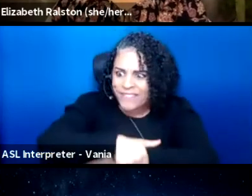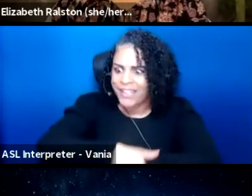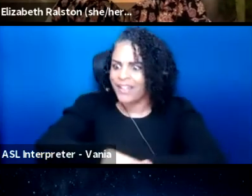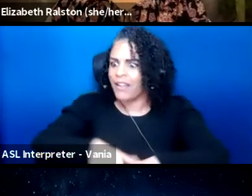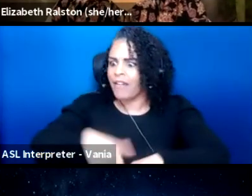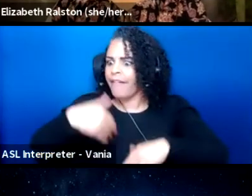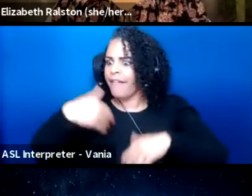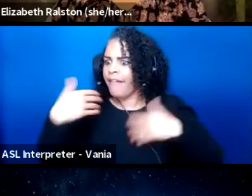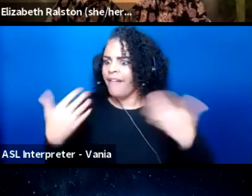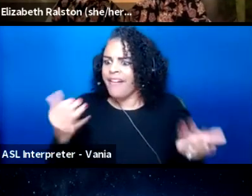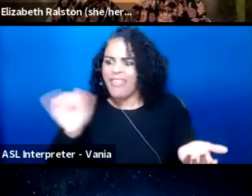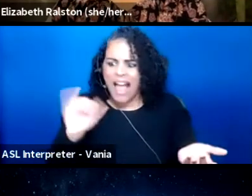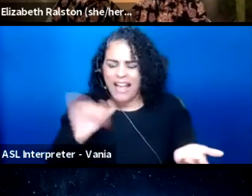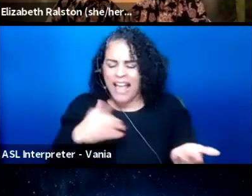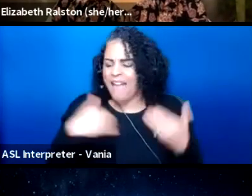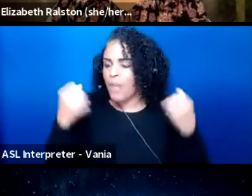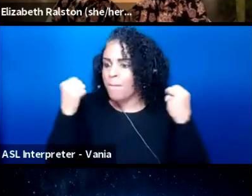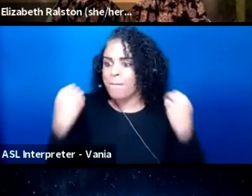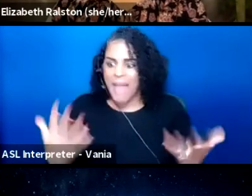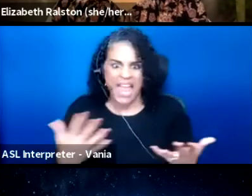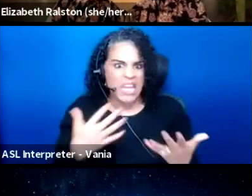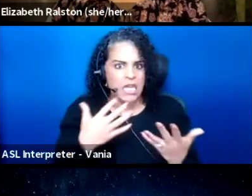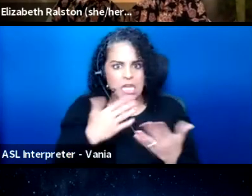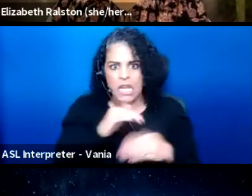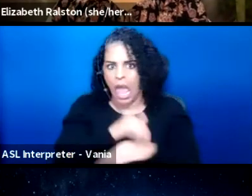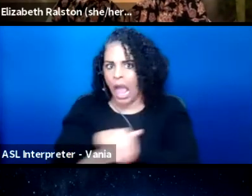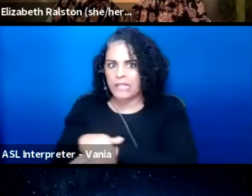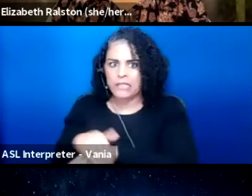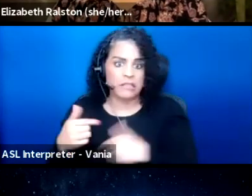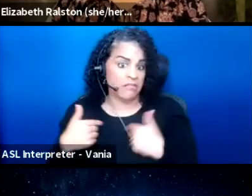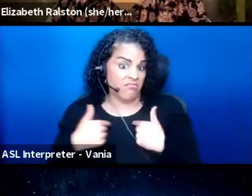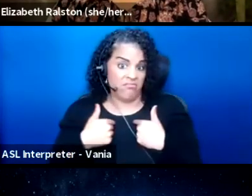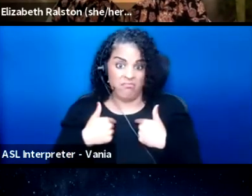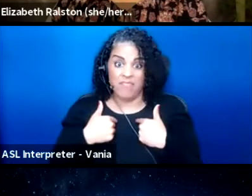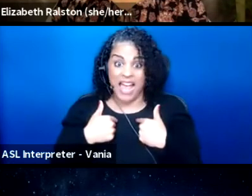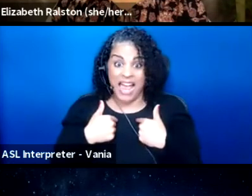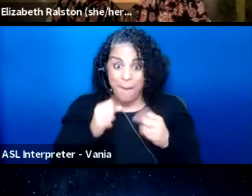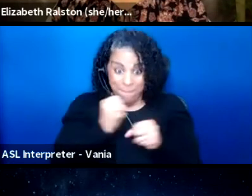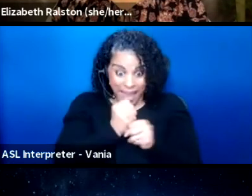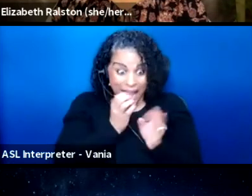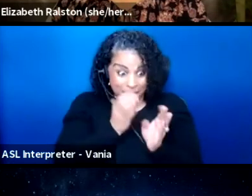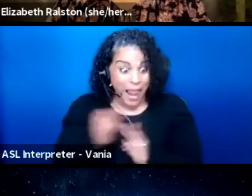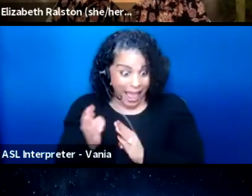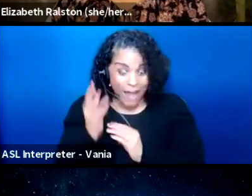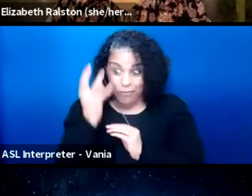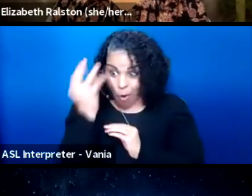Like, there are many a night, like, where I had made plans to go see a show,